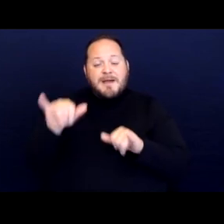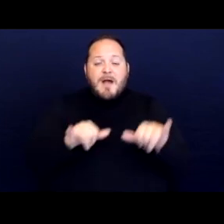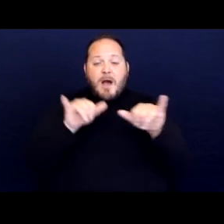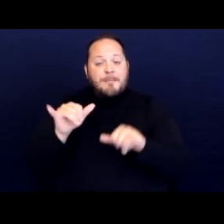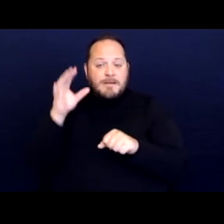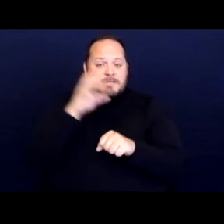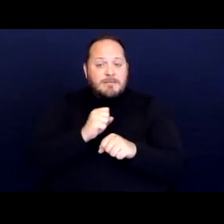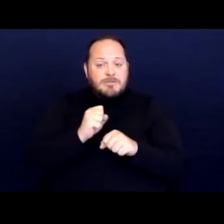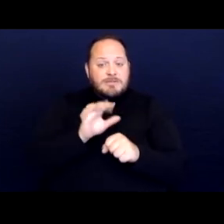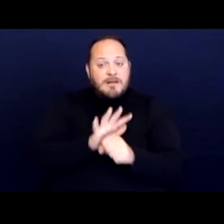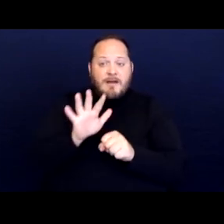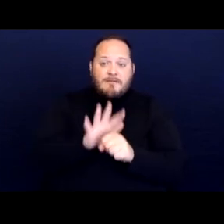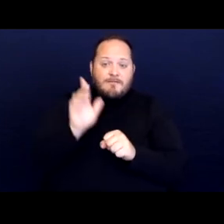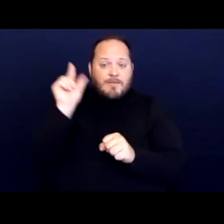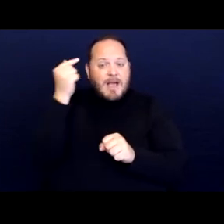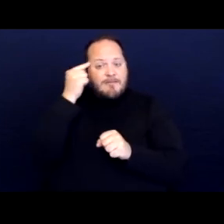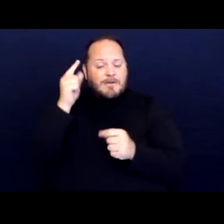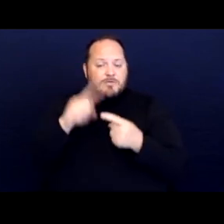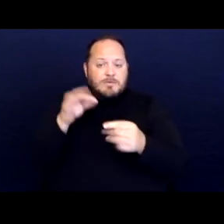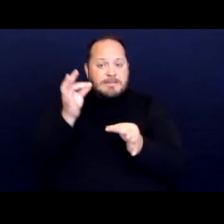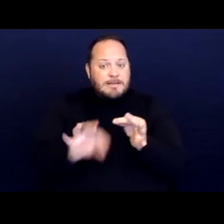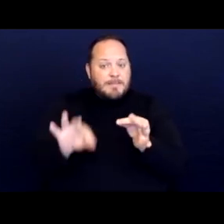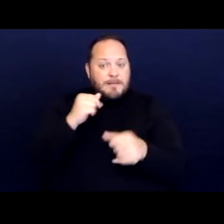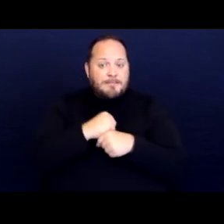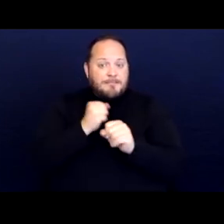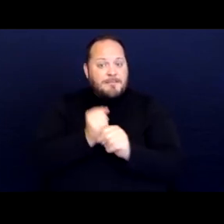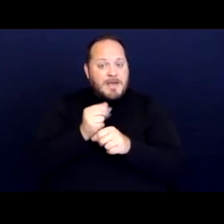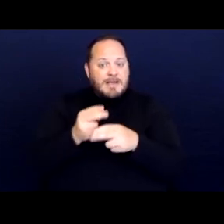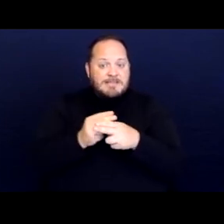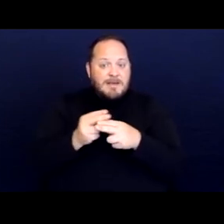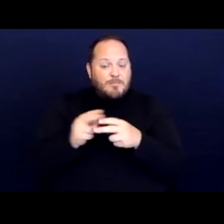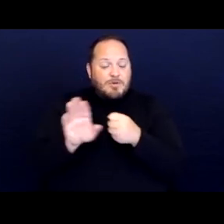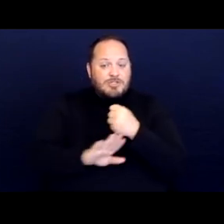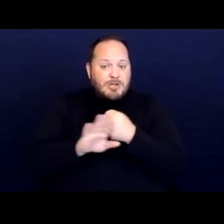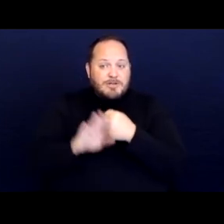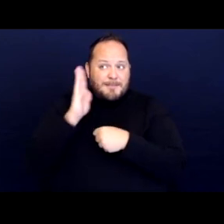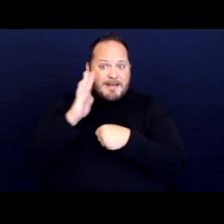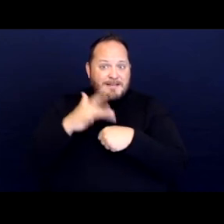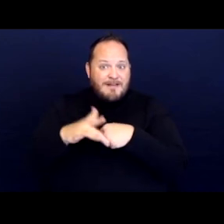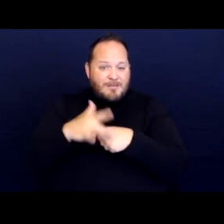for the government simply to make temporary shelter beds available is likely wrong.